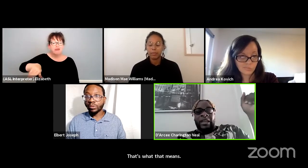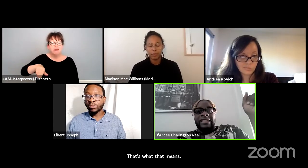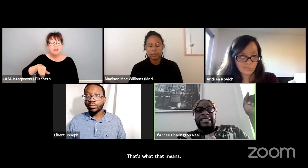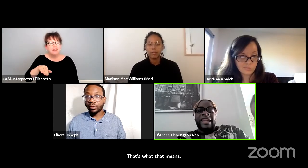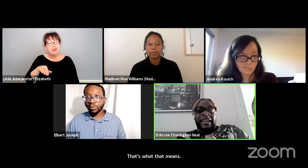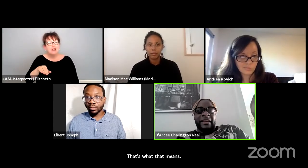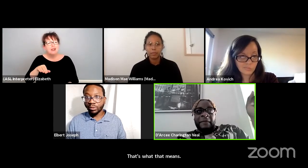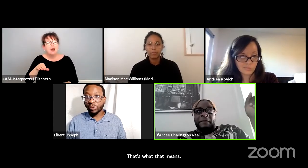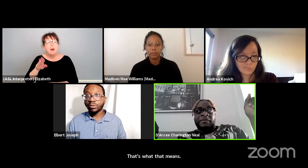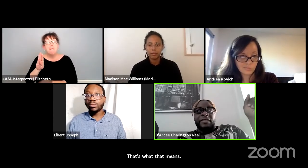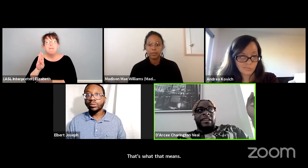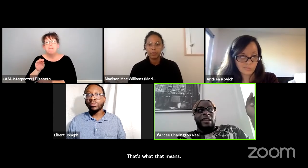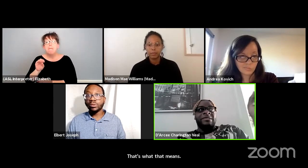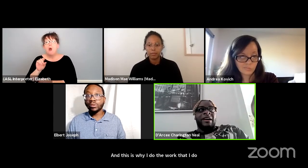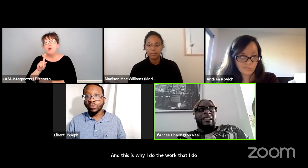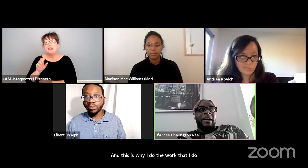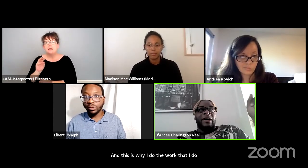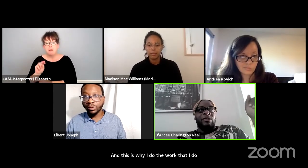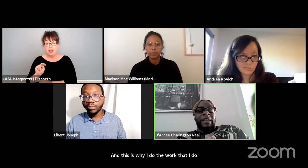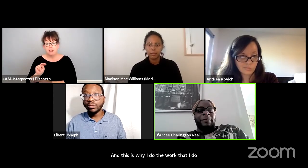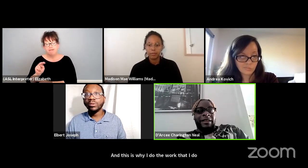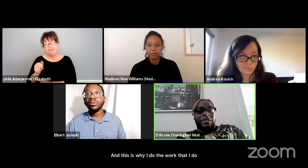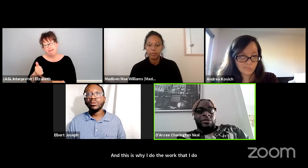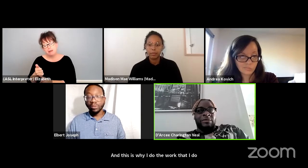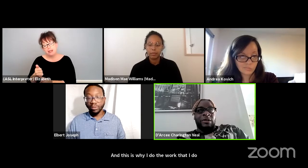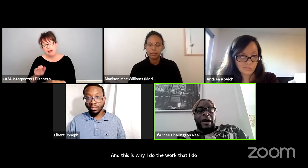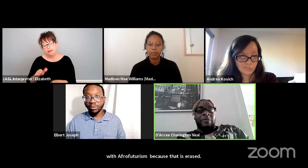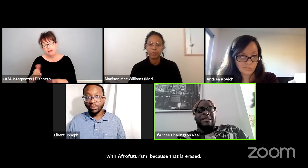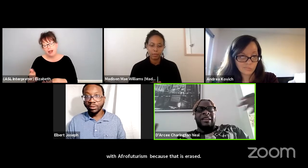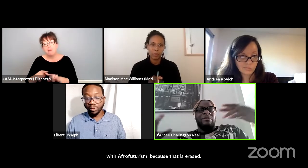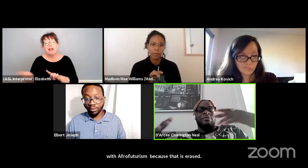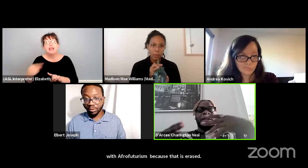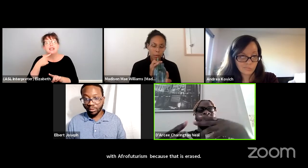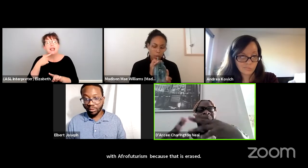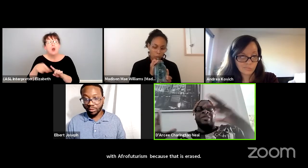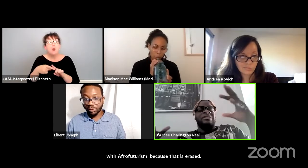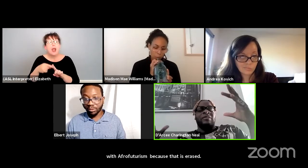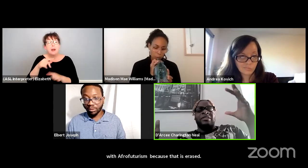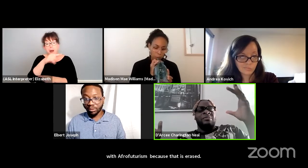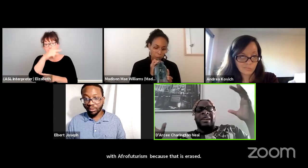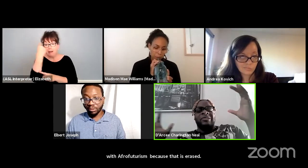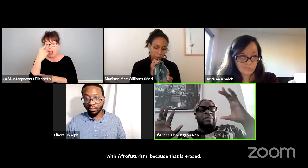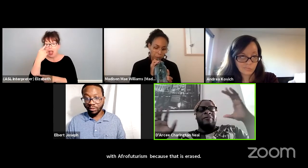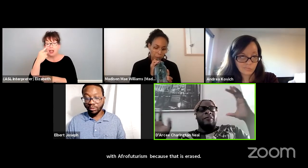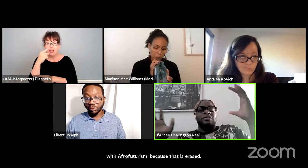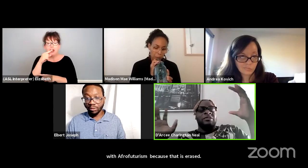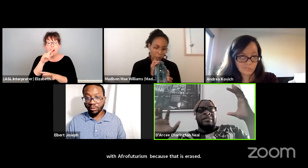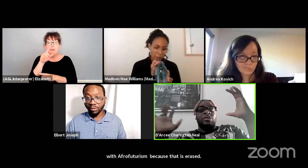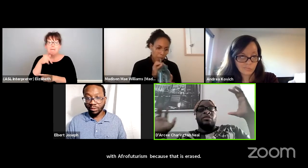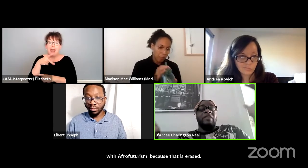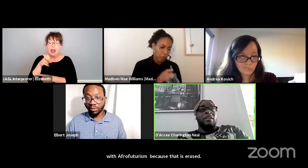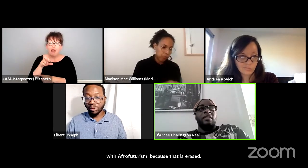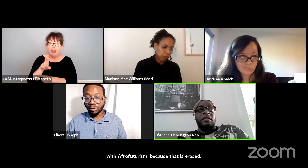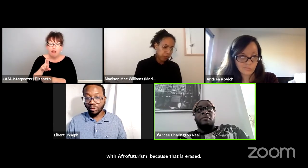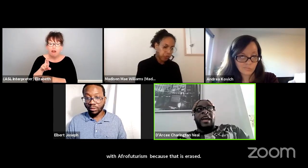When he said, you know, he was talking about how when Black Panther was built, that was like Black Panther is the first mainstream Afrofuturist movie ever.